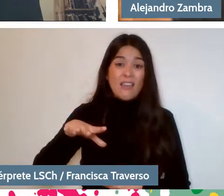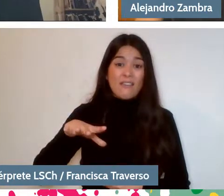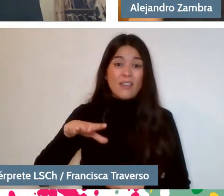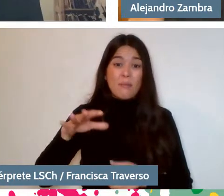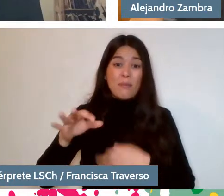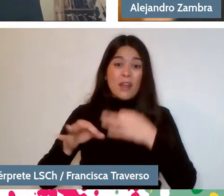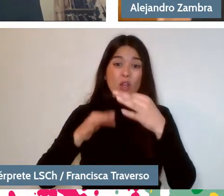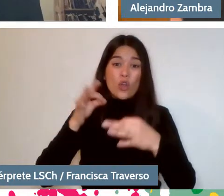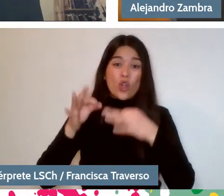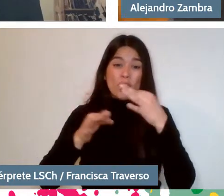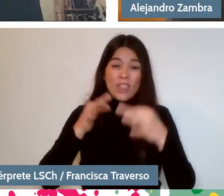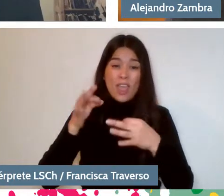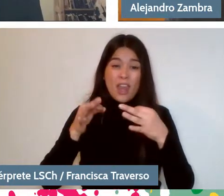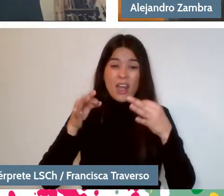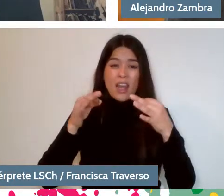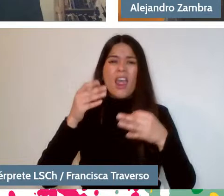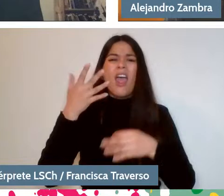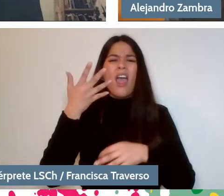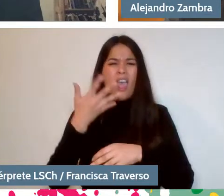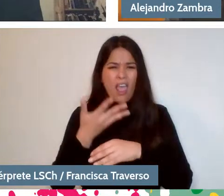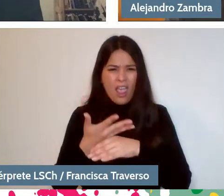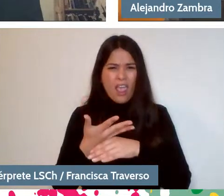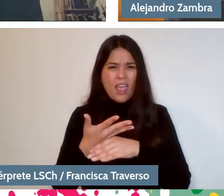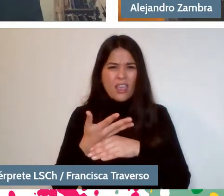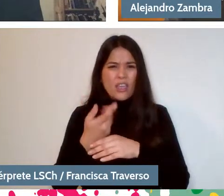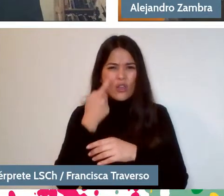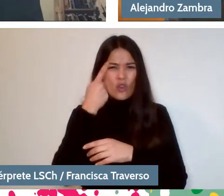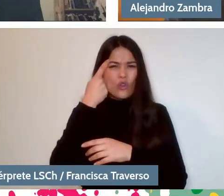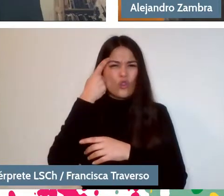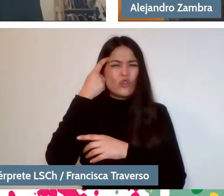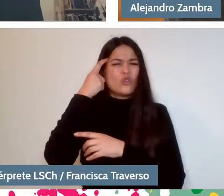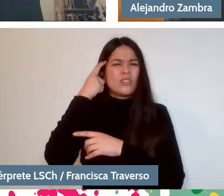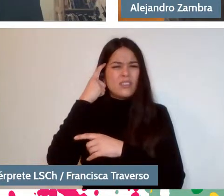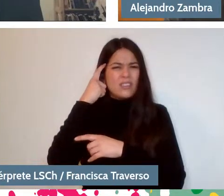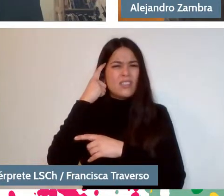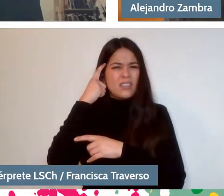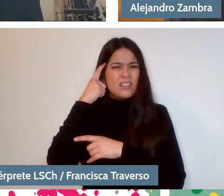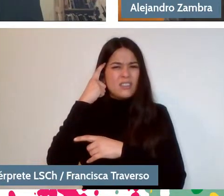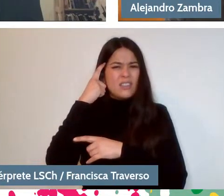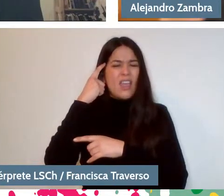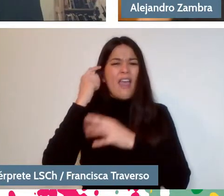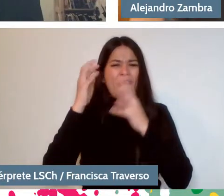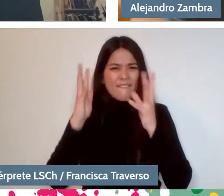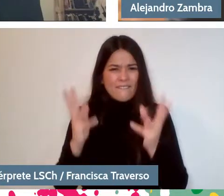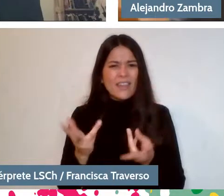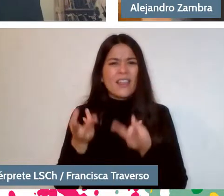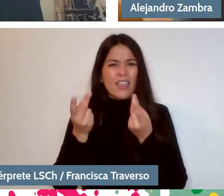you have structural awareness, you have a lot of skills, you have notions of style.